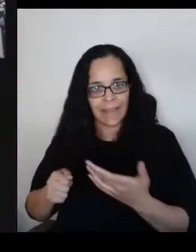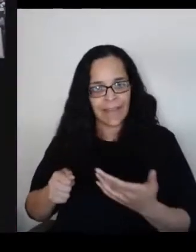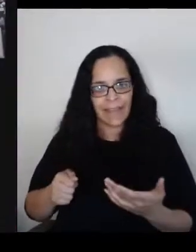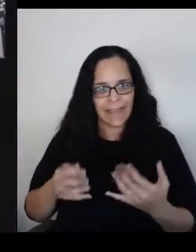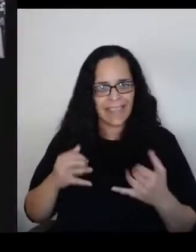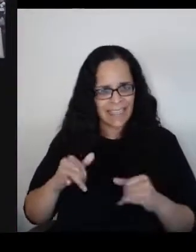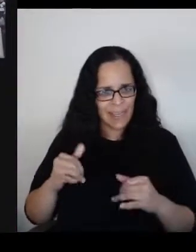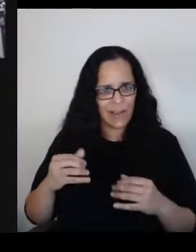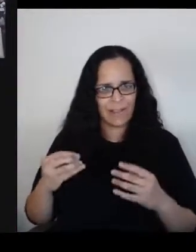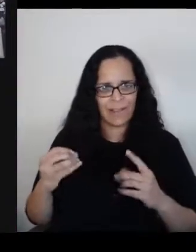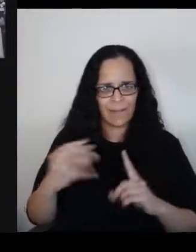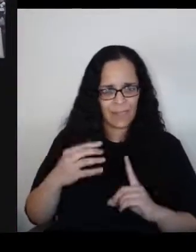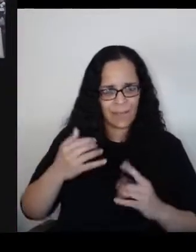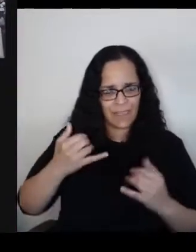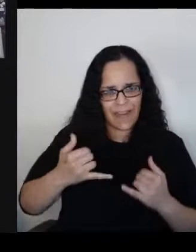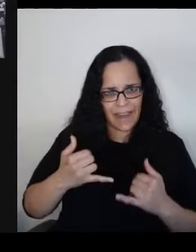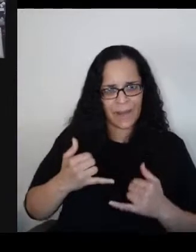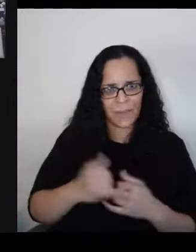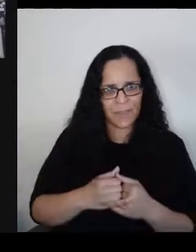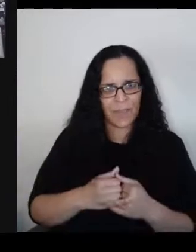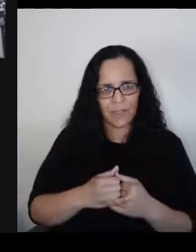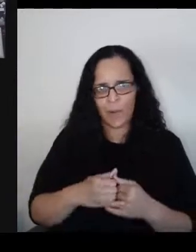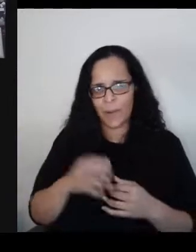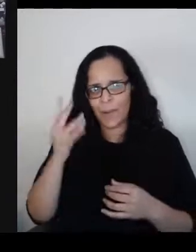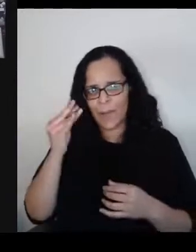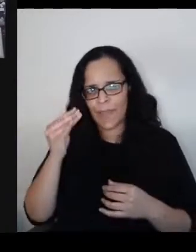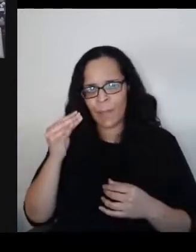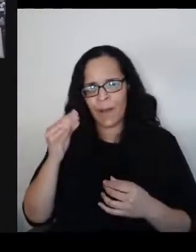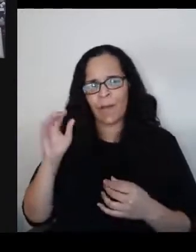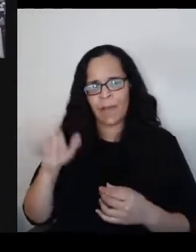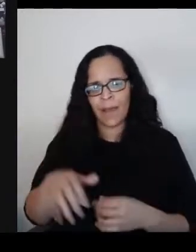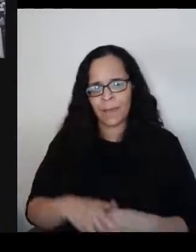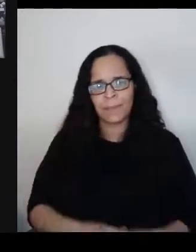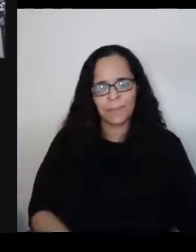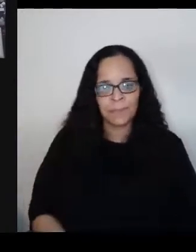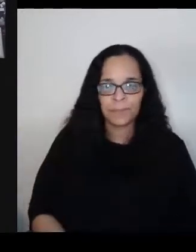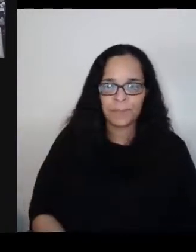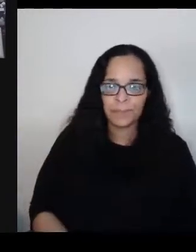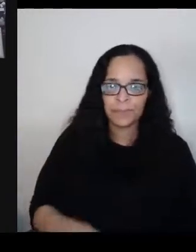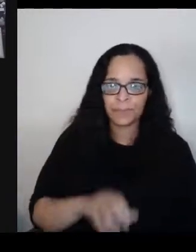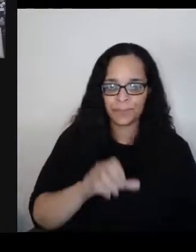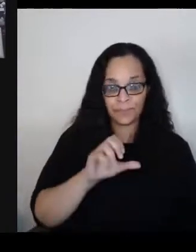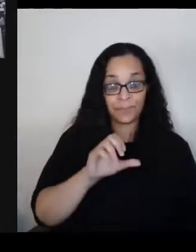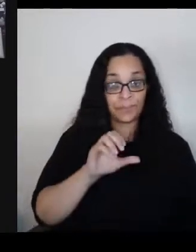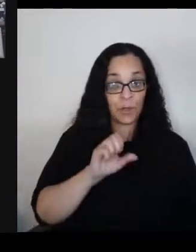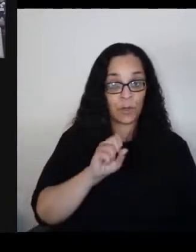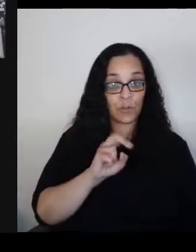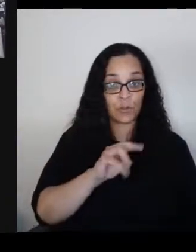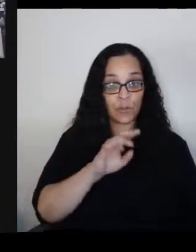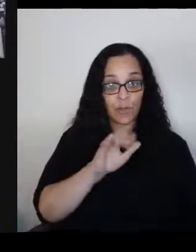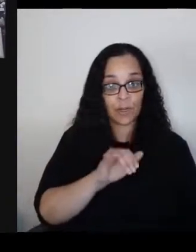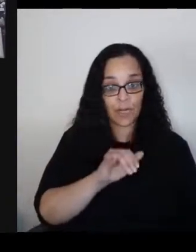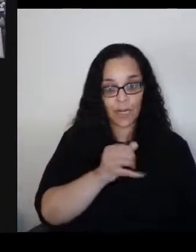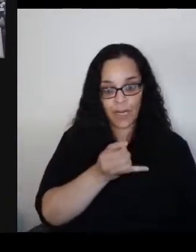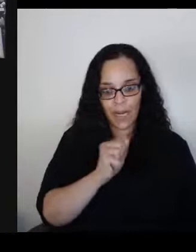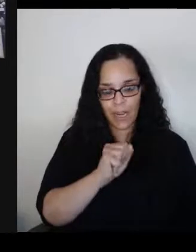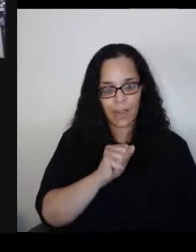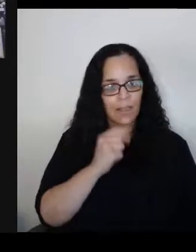Thank you, Sonja you mentioned education and so I want to turn to education for a minute.